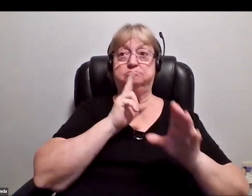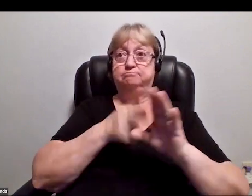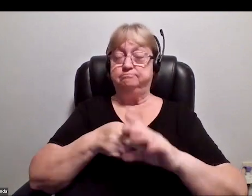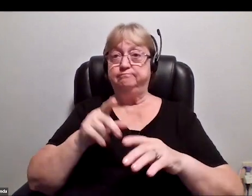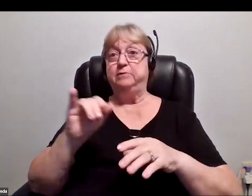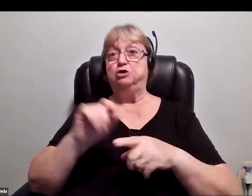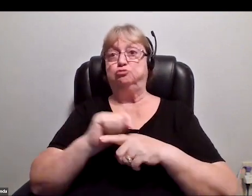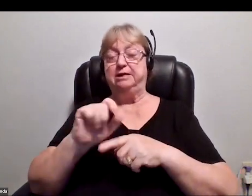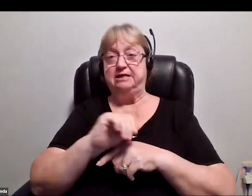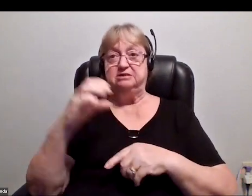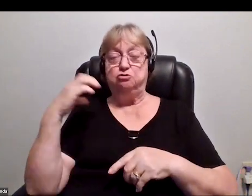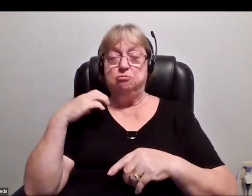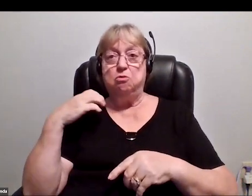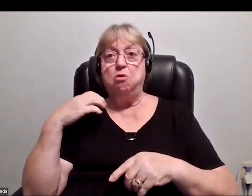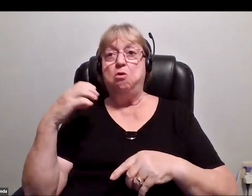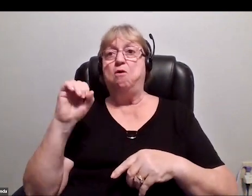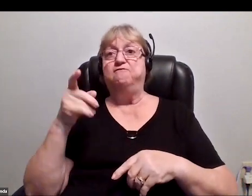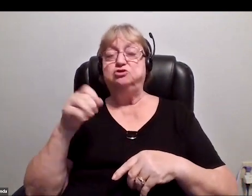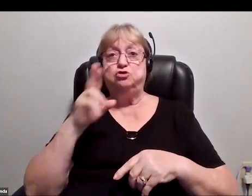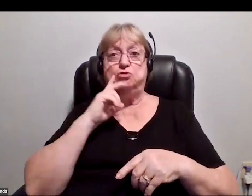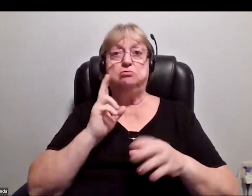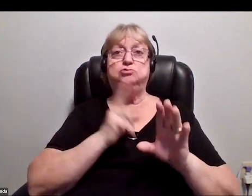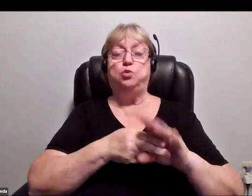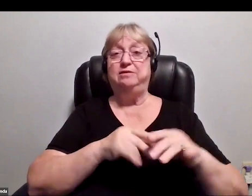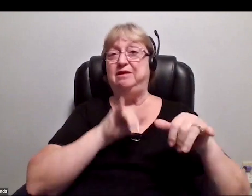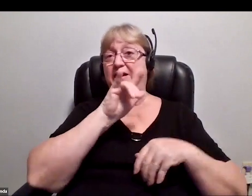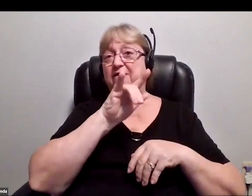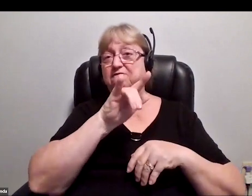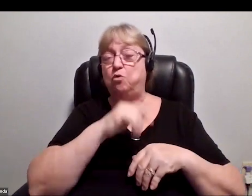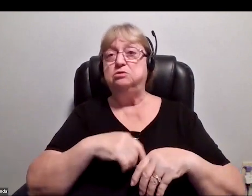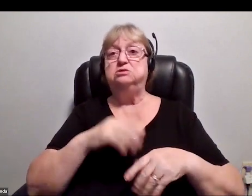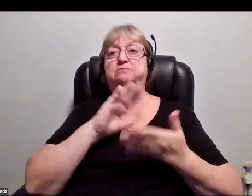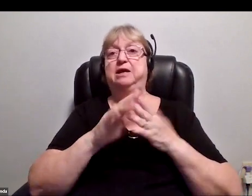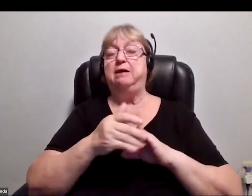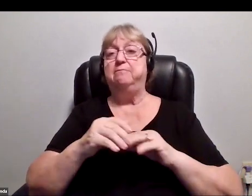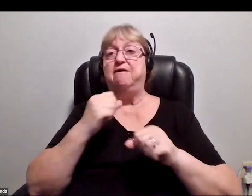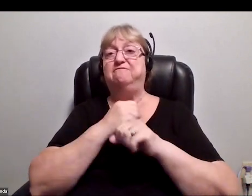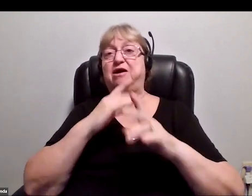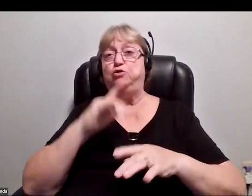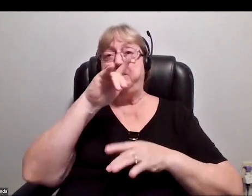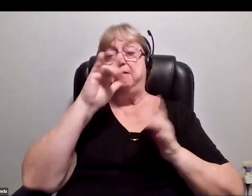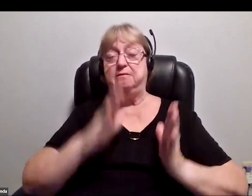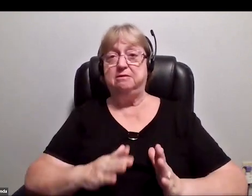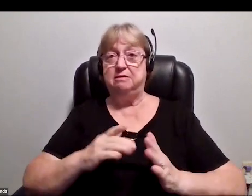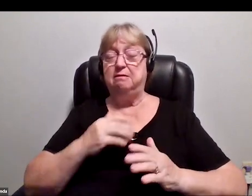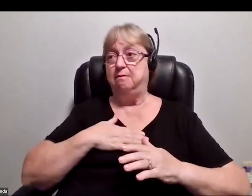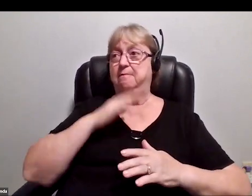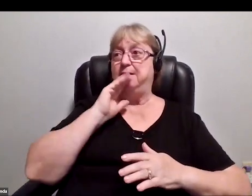joining the Air Force, becoming a fighter pilot. Then in my 17-year-old brain, I thought, "Well, then I'll get transferred to NASA."